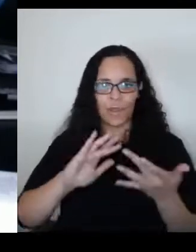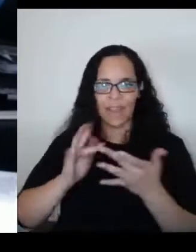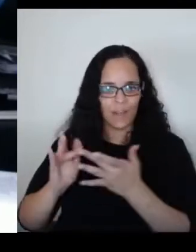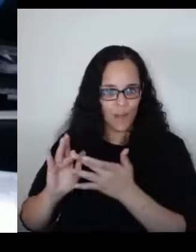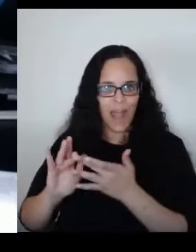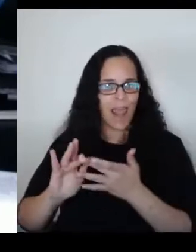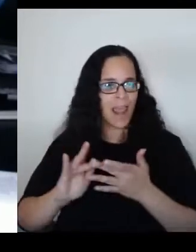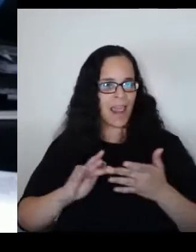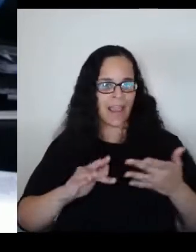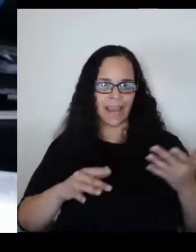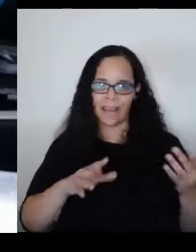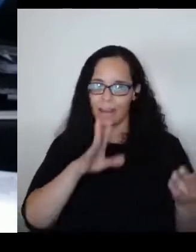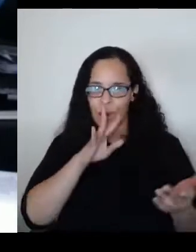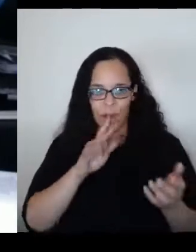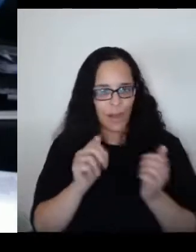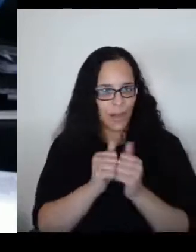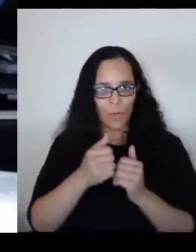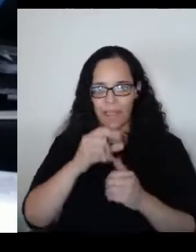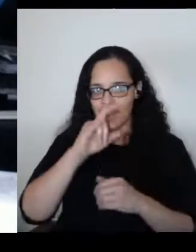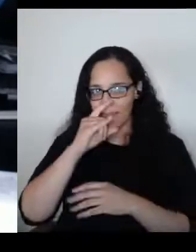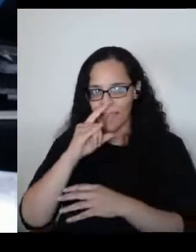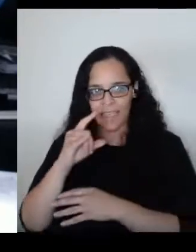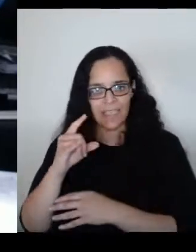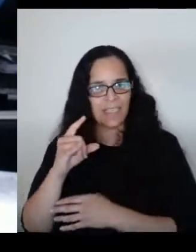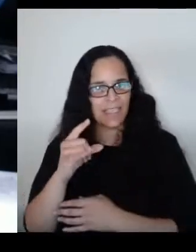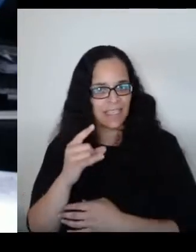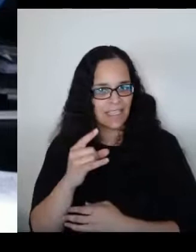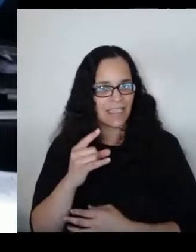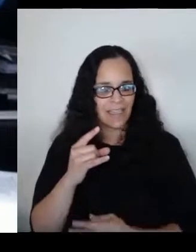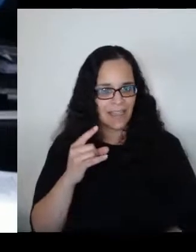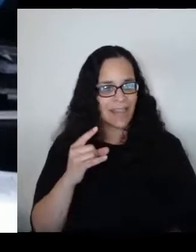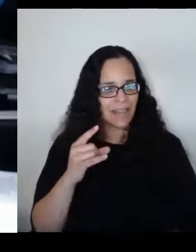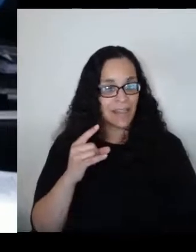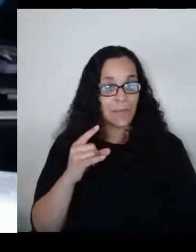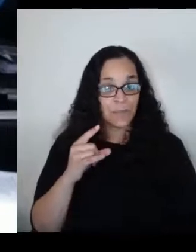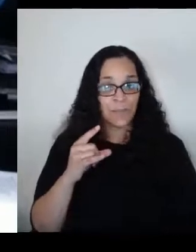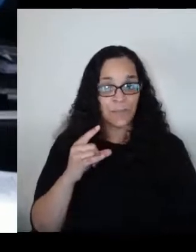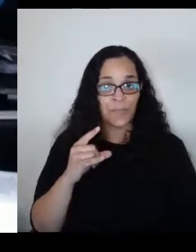and I think these talks to children,